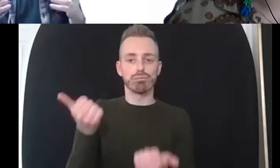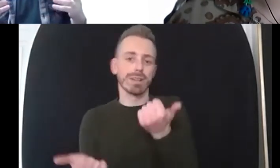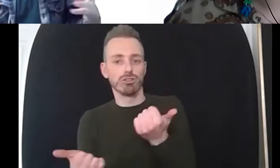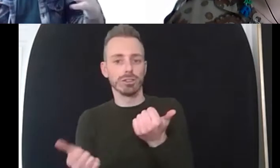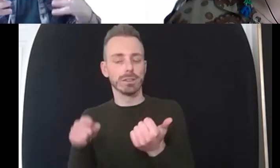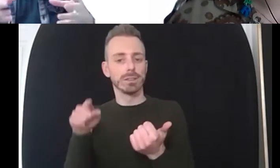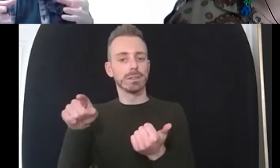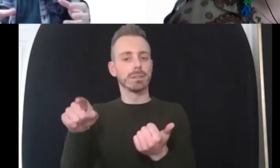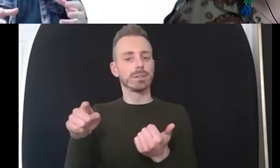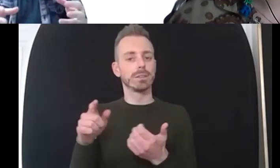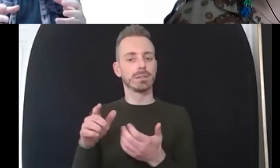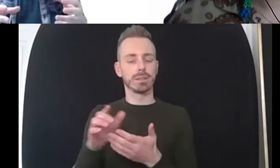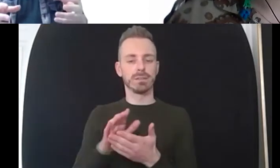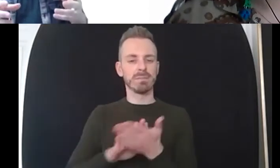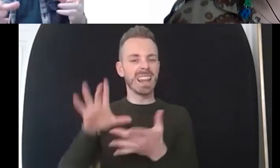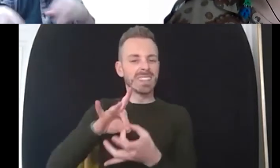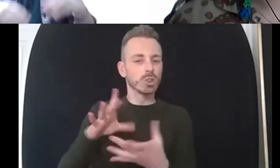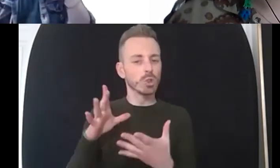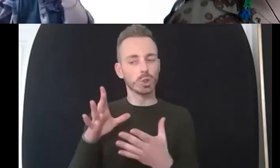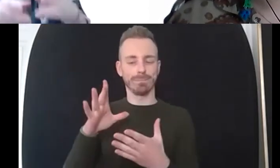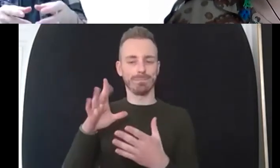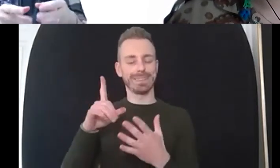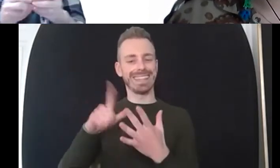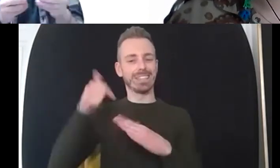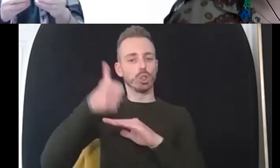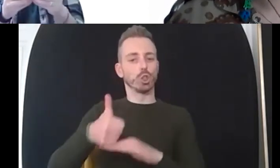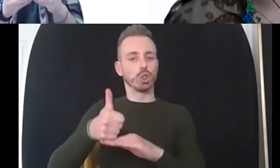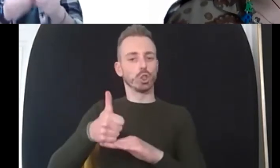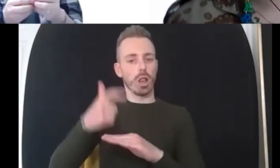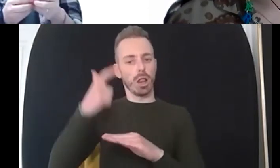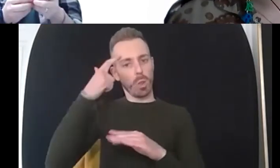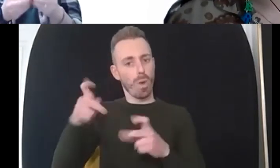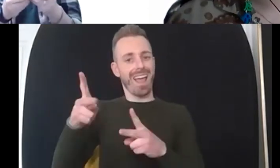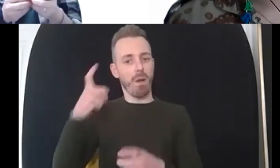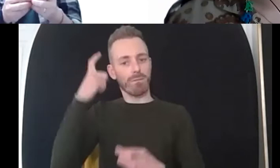isms in there as well and then that gives a small group of people the opportunity the vision to